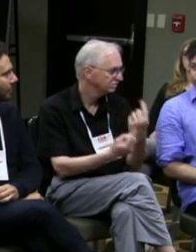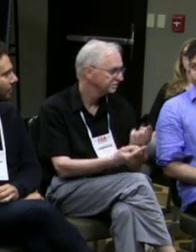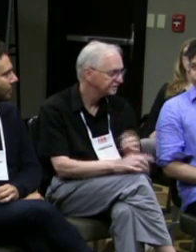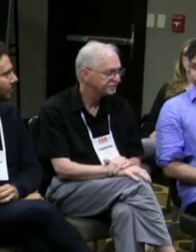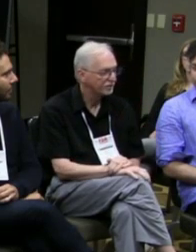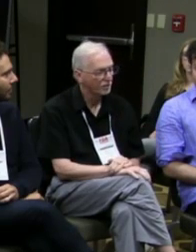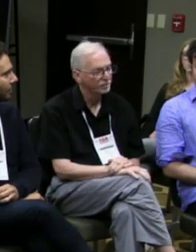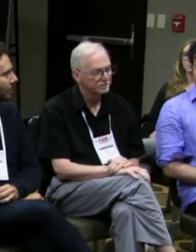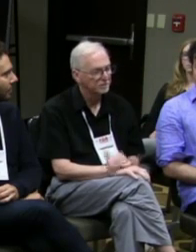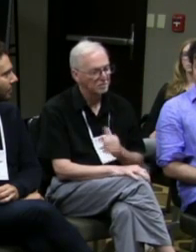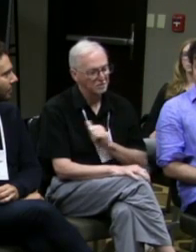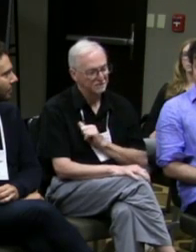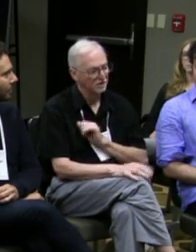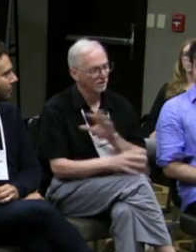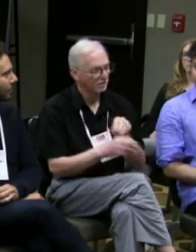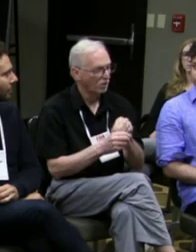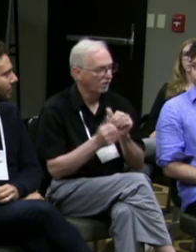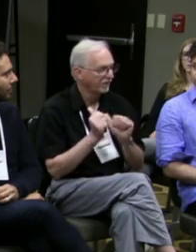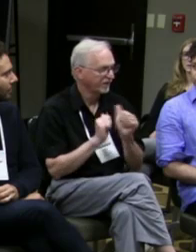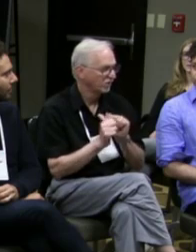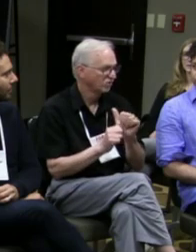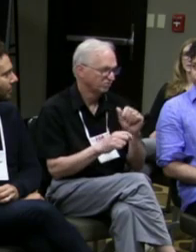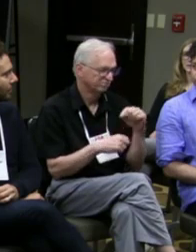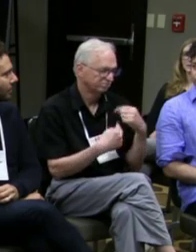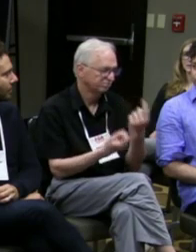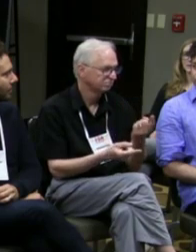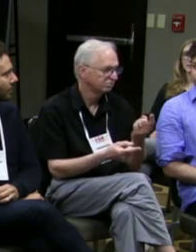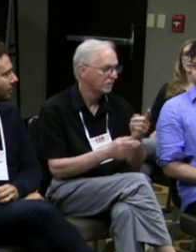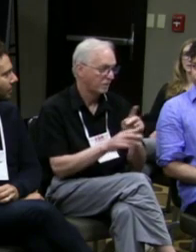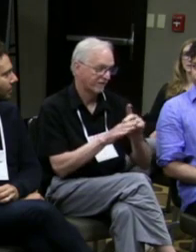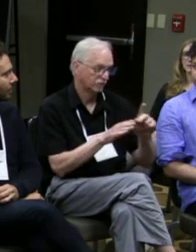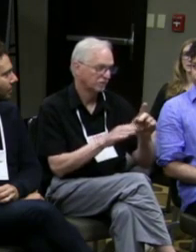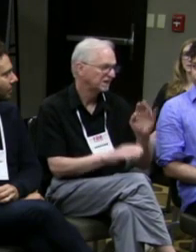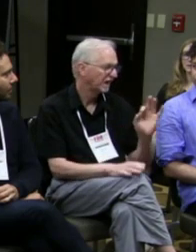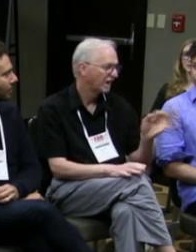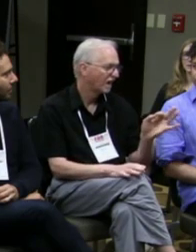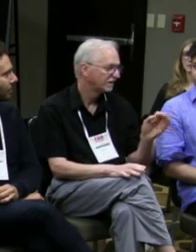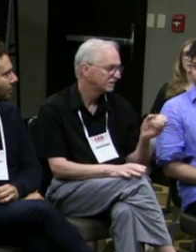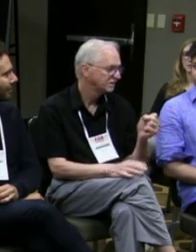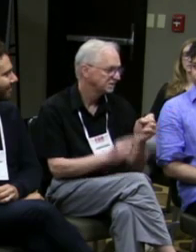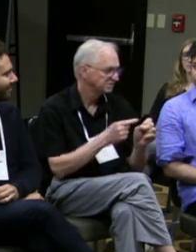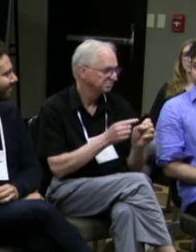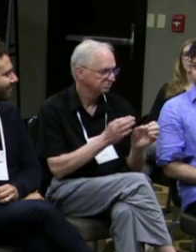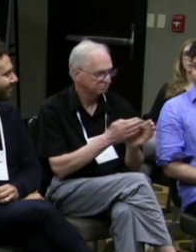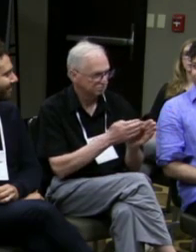I worked there about 42 years so far. I've been involved in the theater department